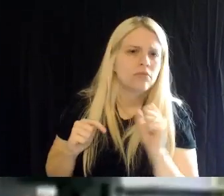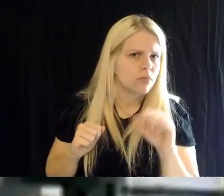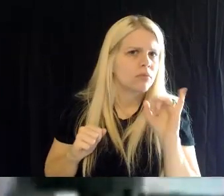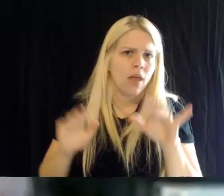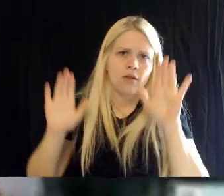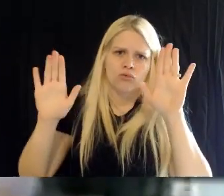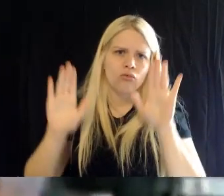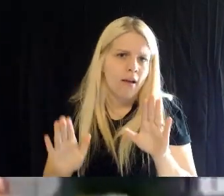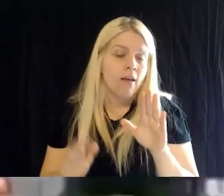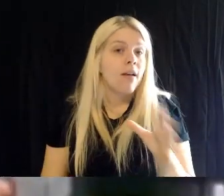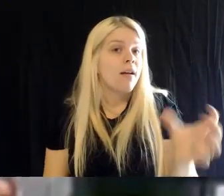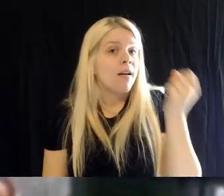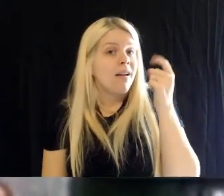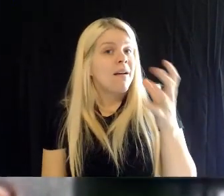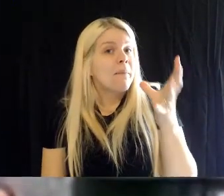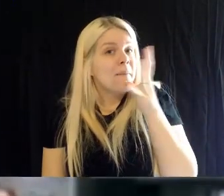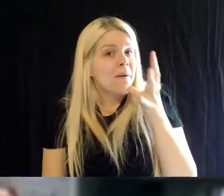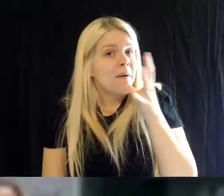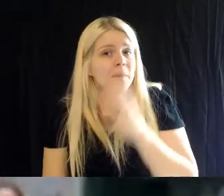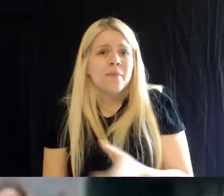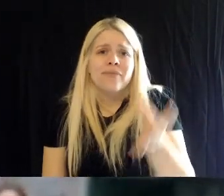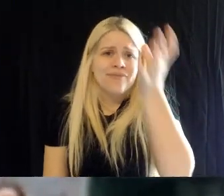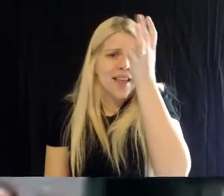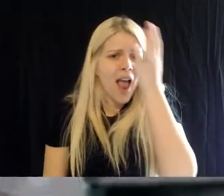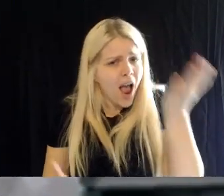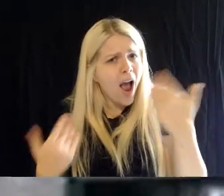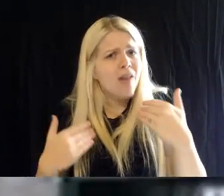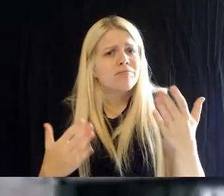and Dads, take your kids around the neighborhood, and this time of year